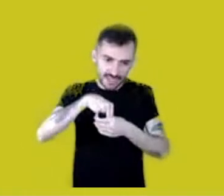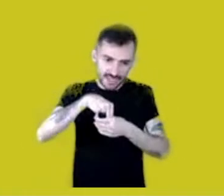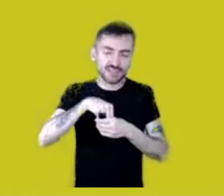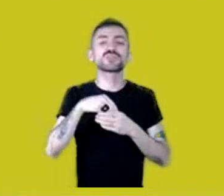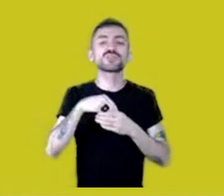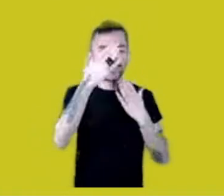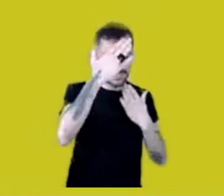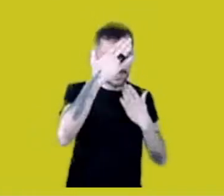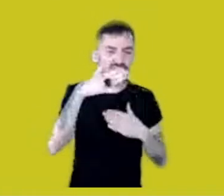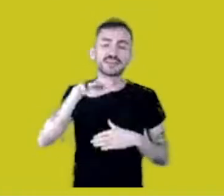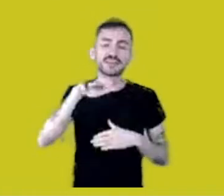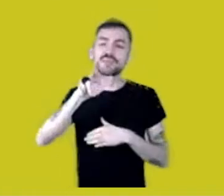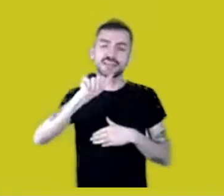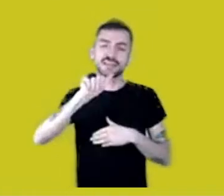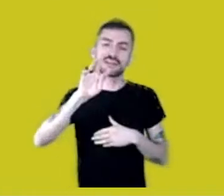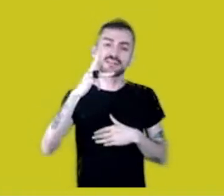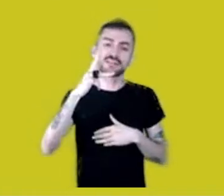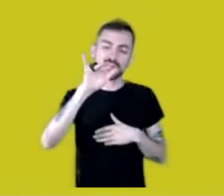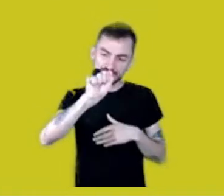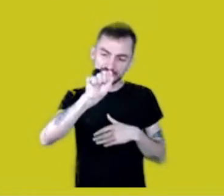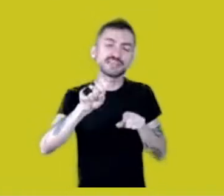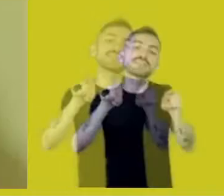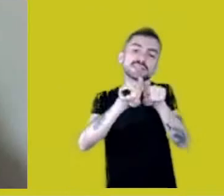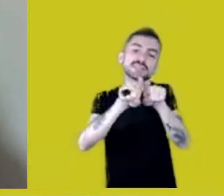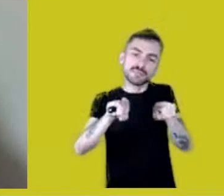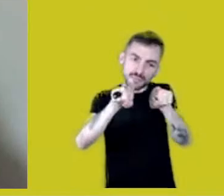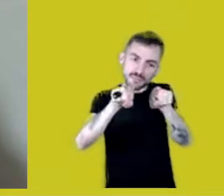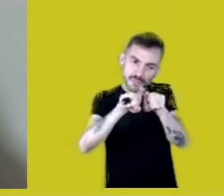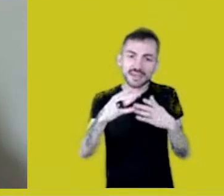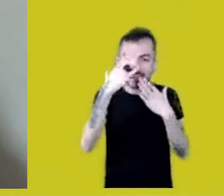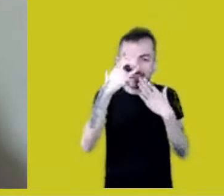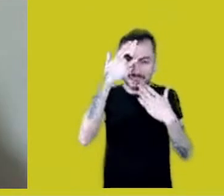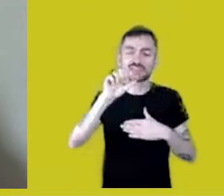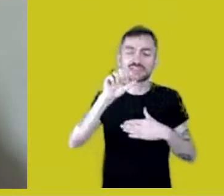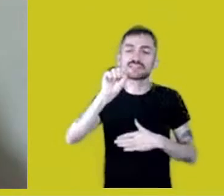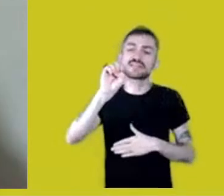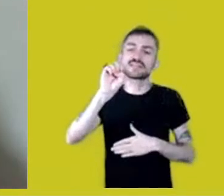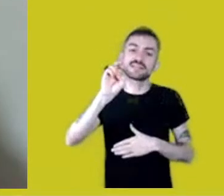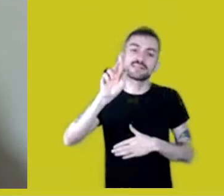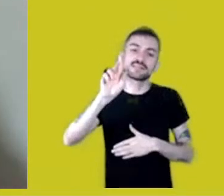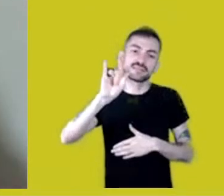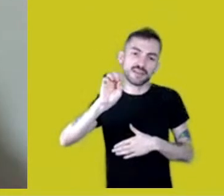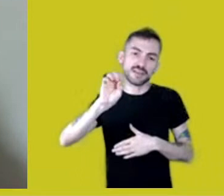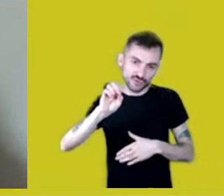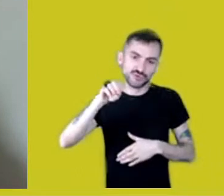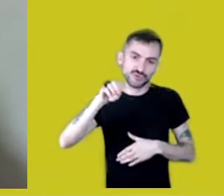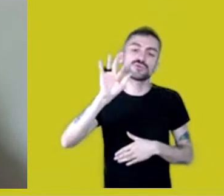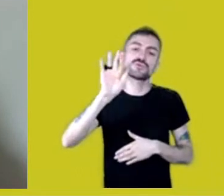Sérgio, Francy, Wesley,